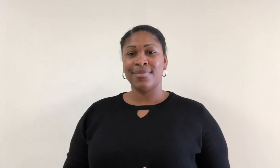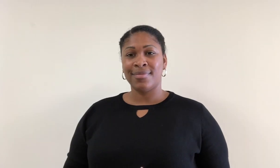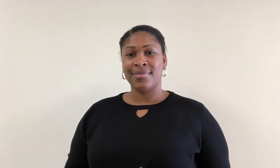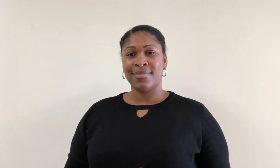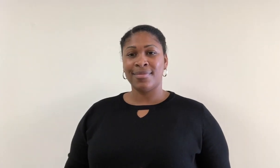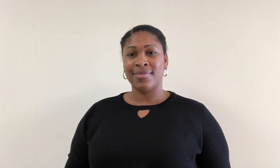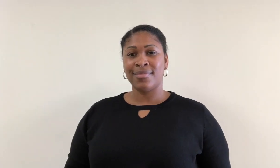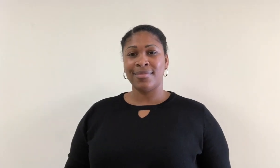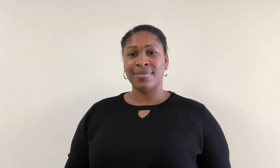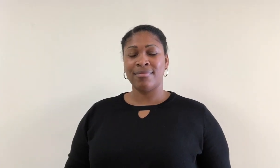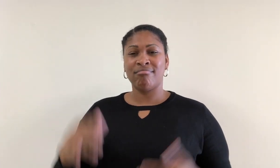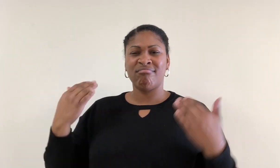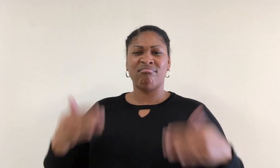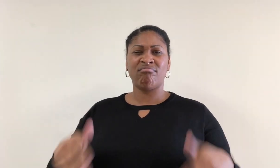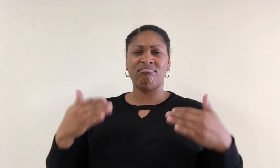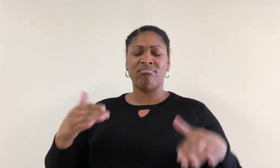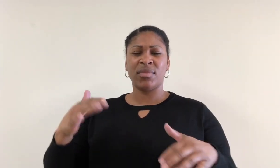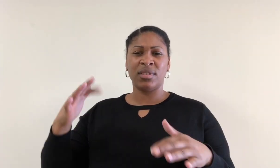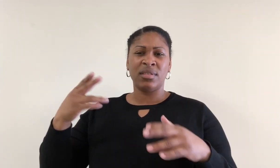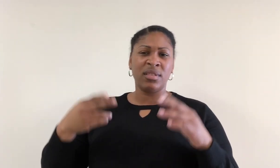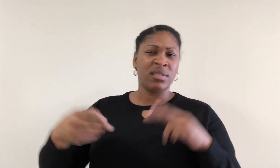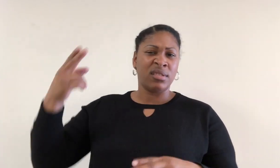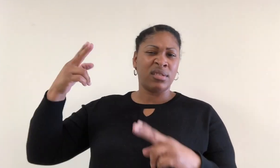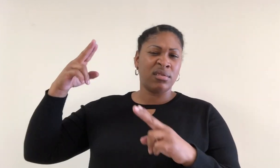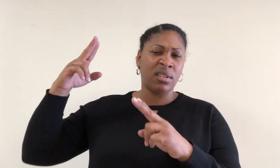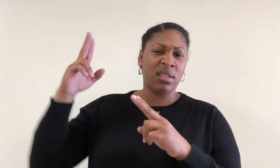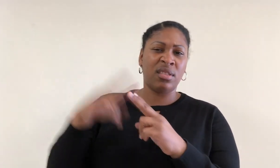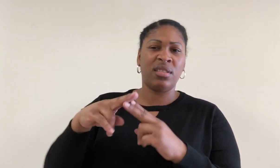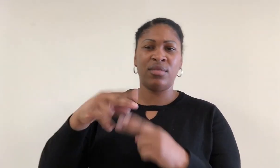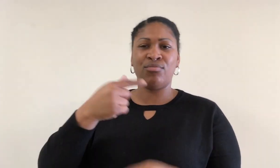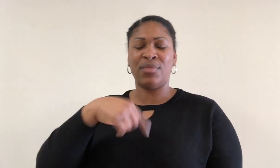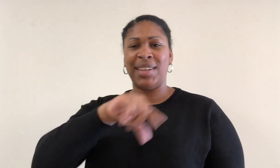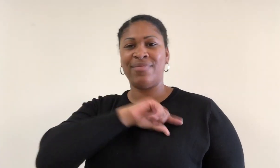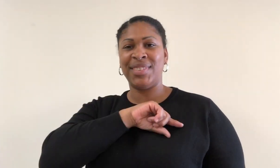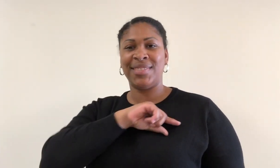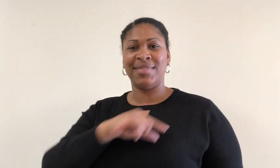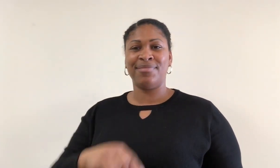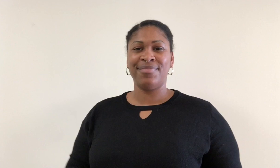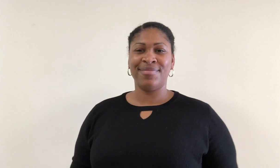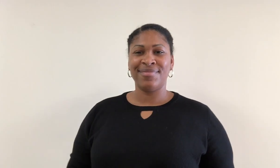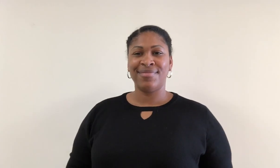Of the highest quality.